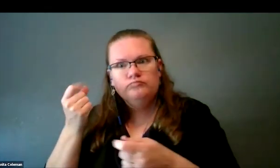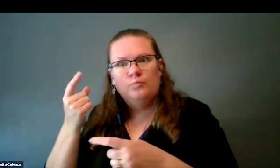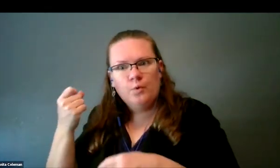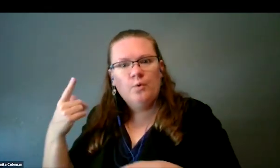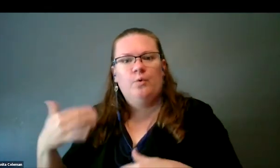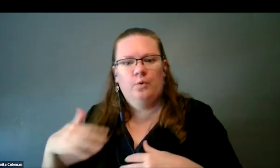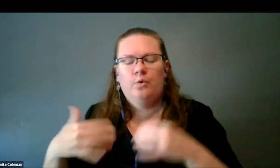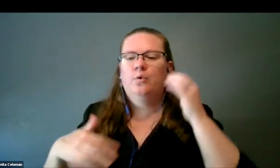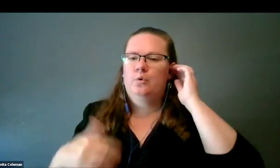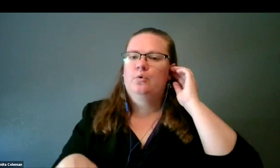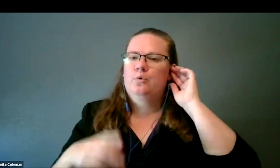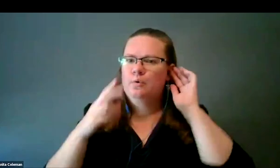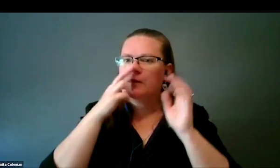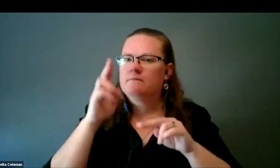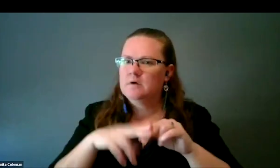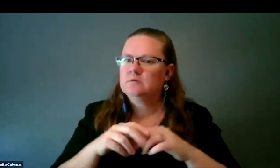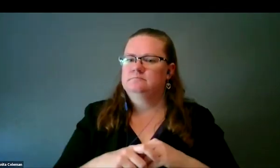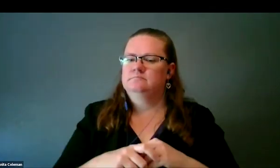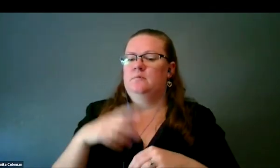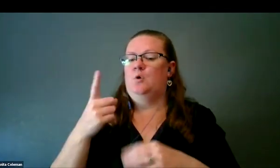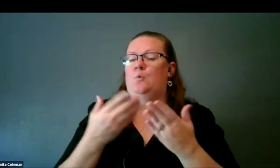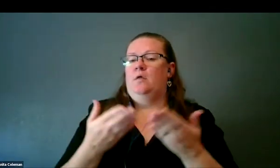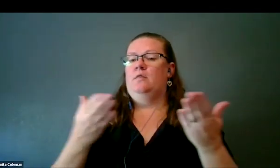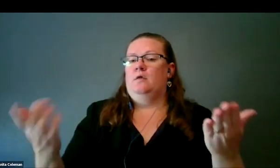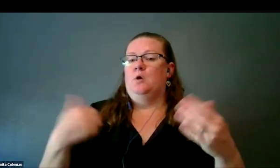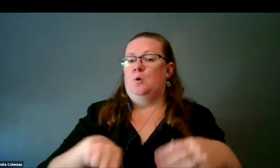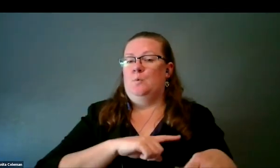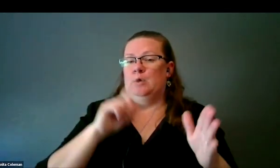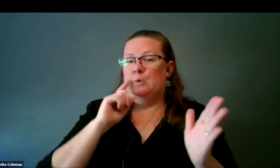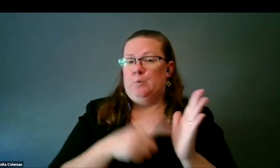One thing we did notice is that almost without exception,